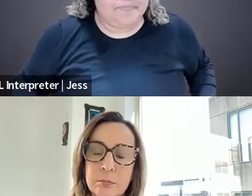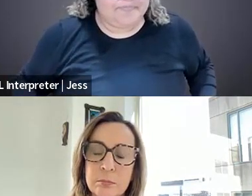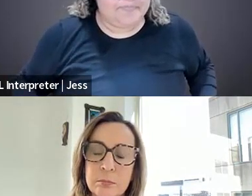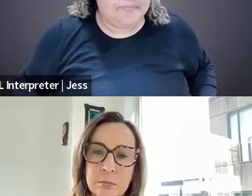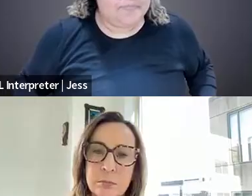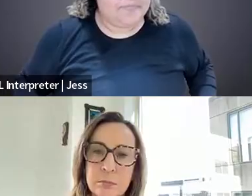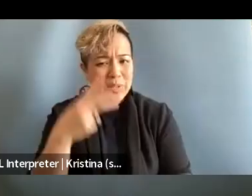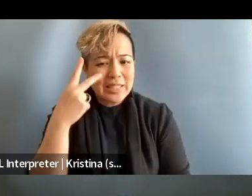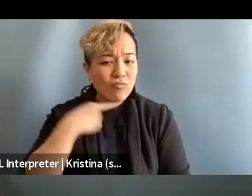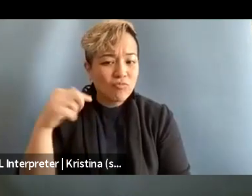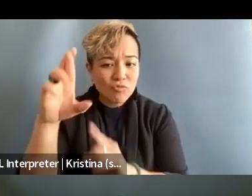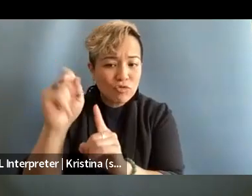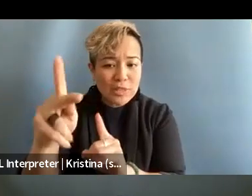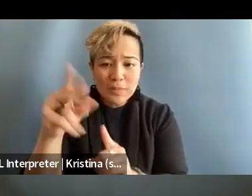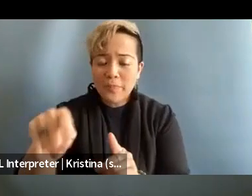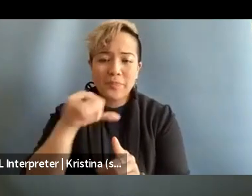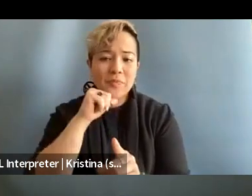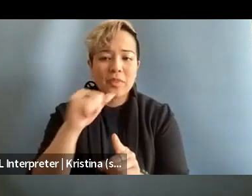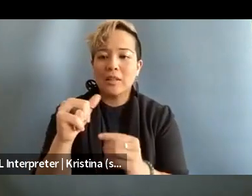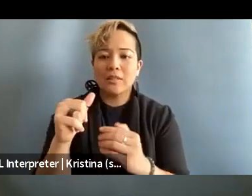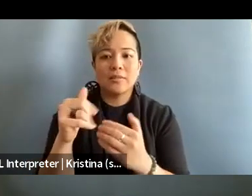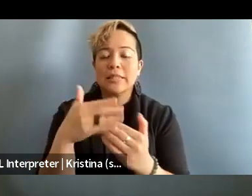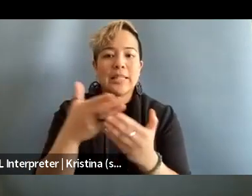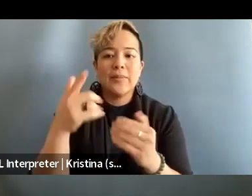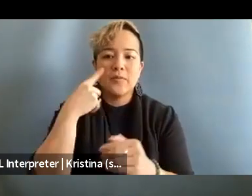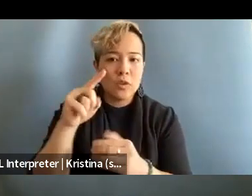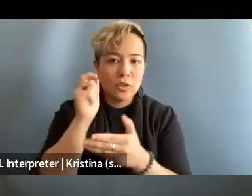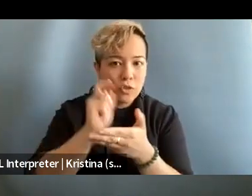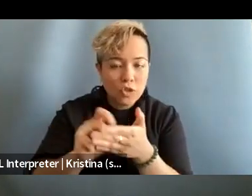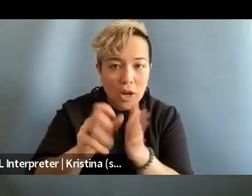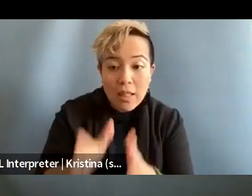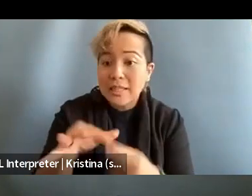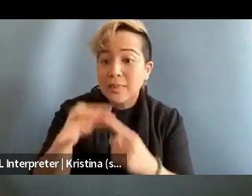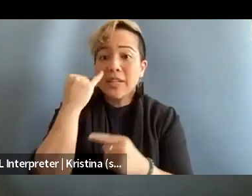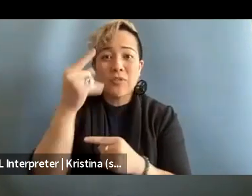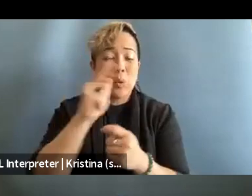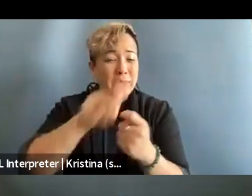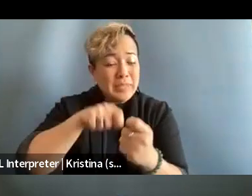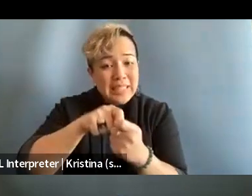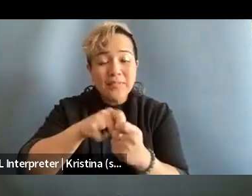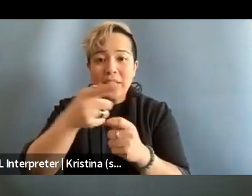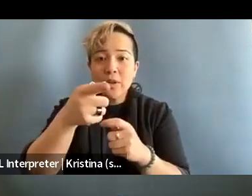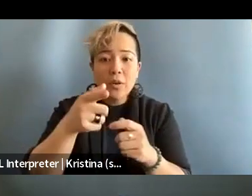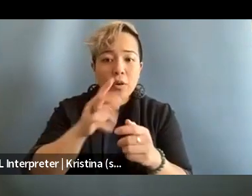And this is not a a light thing for journalists, specifically if you are physically covering conflict zones